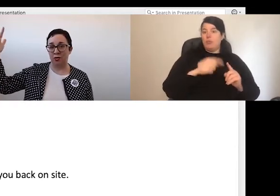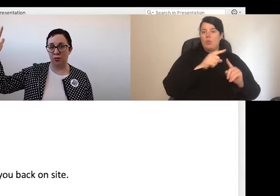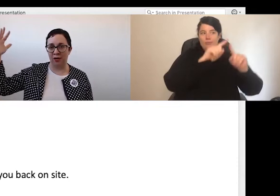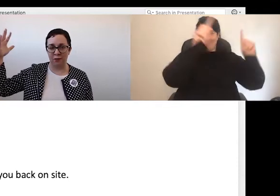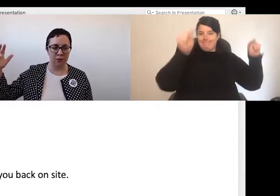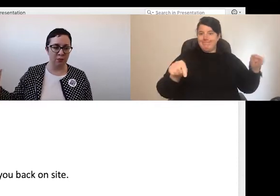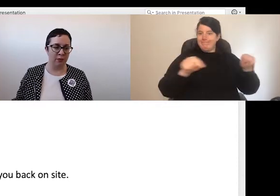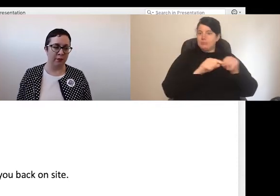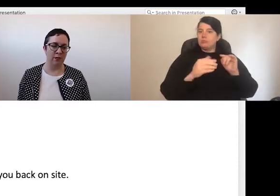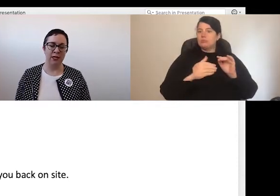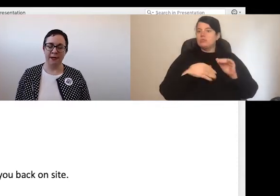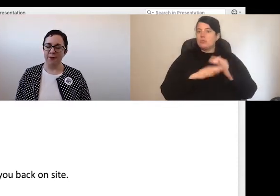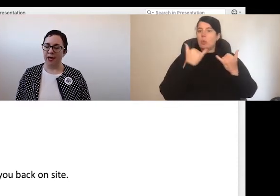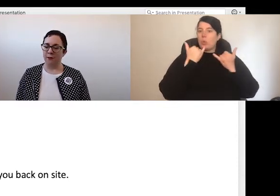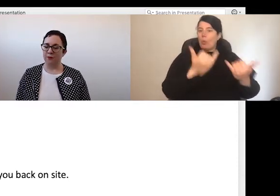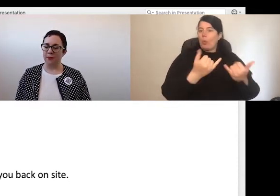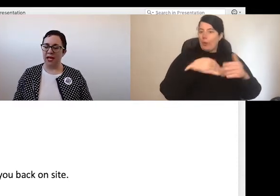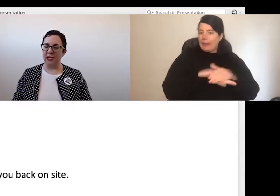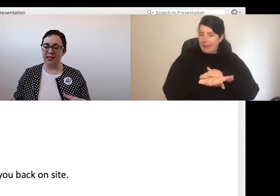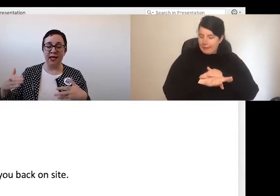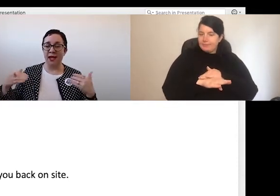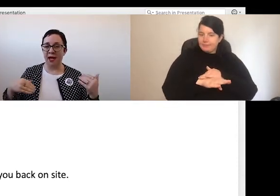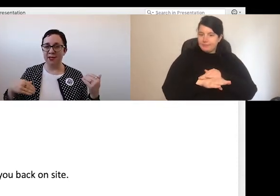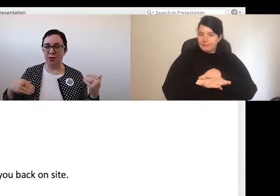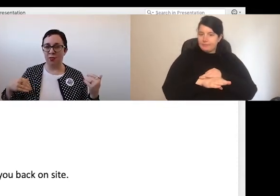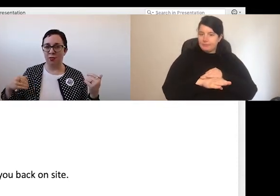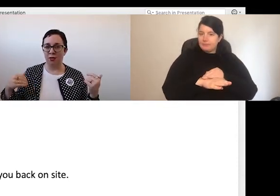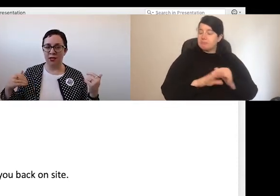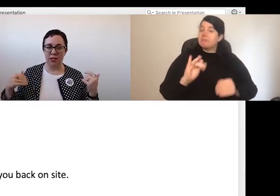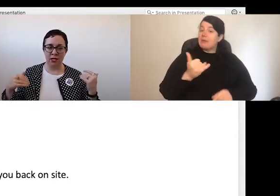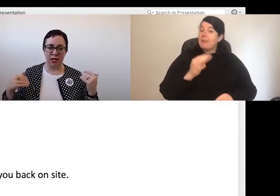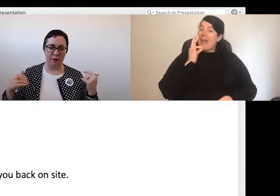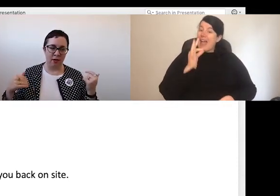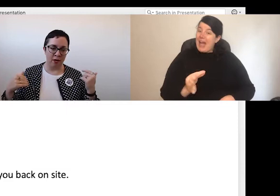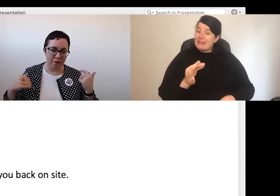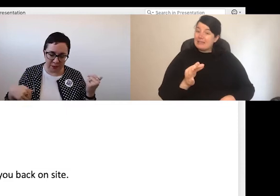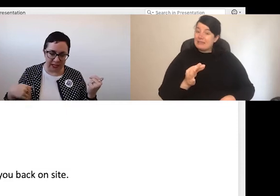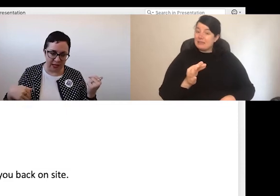screen for multiple people, and instead, ask your office space team